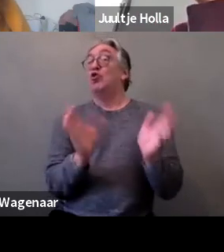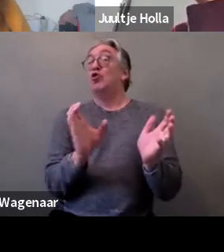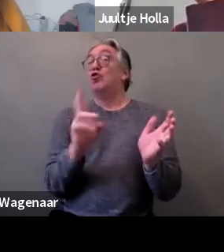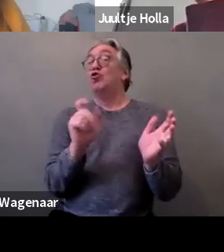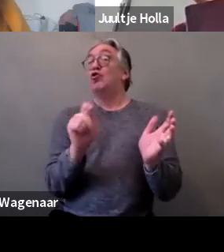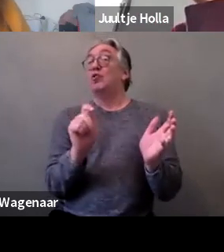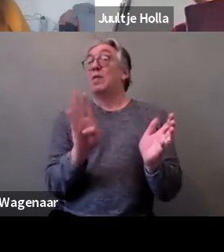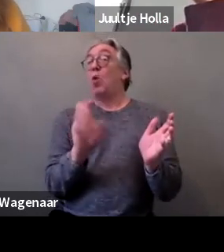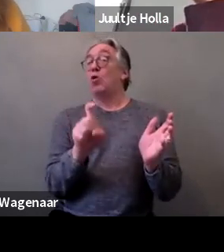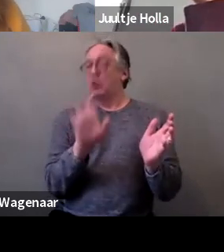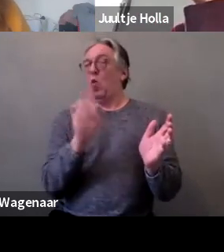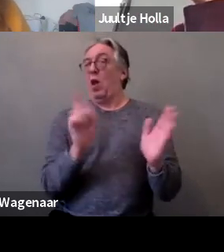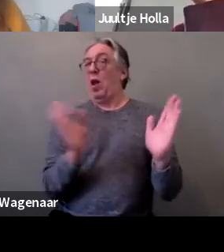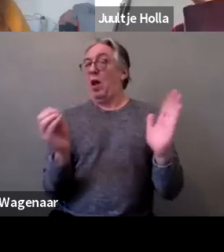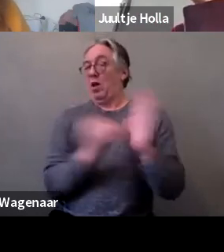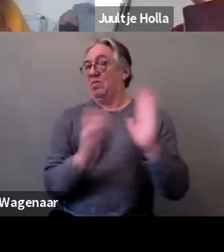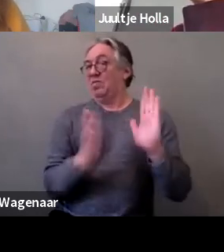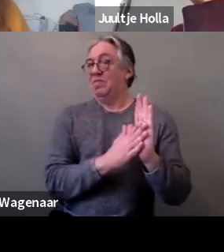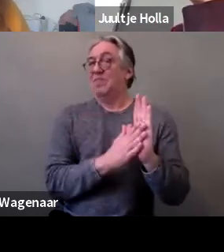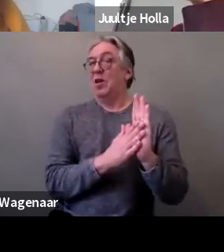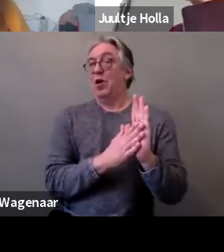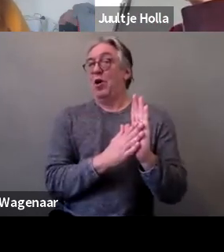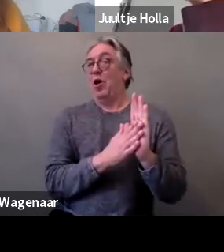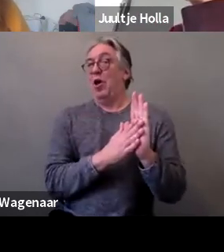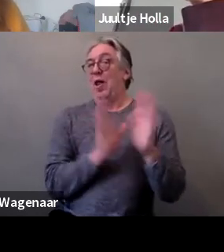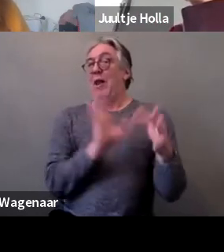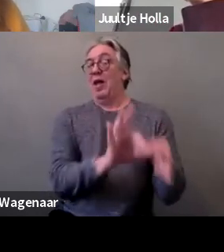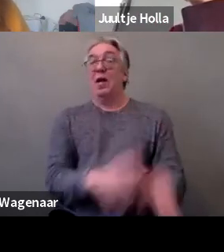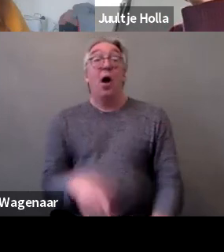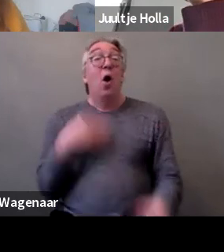We want to thank all of you, all the participants for attending,